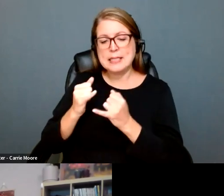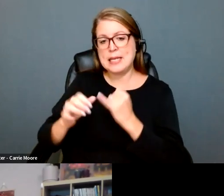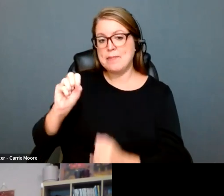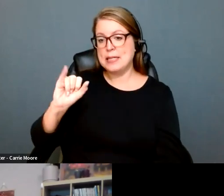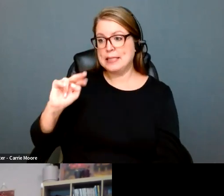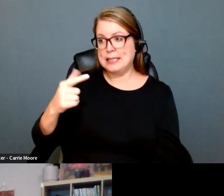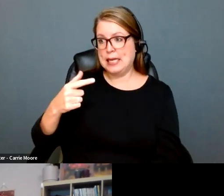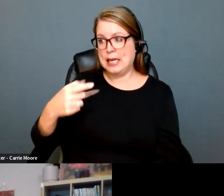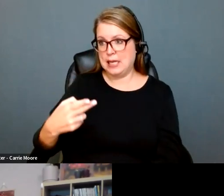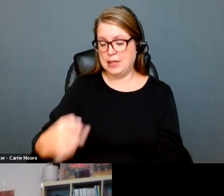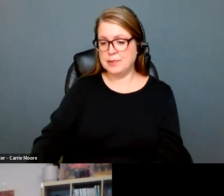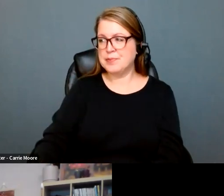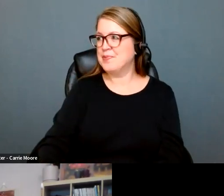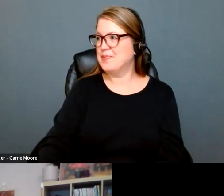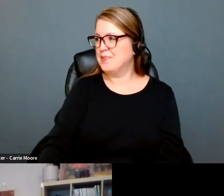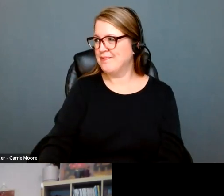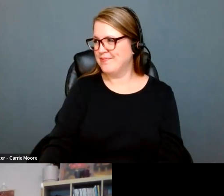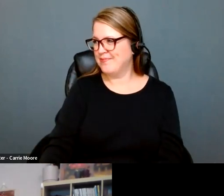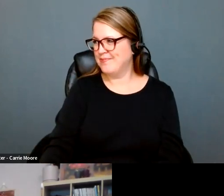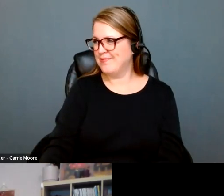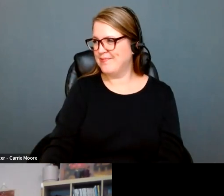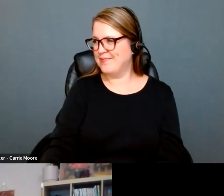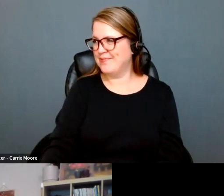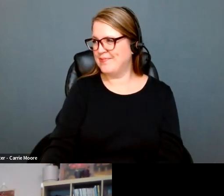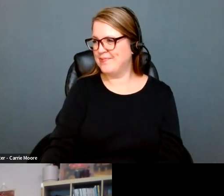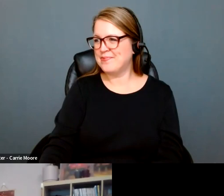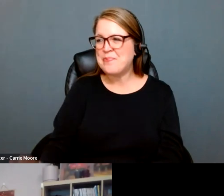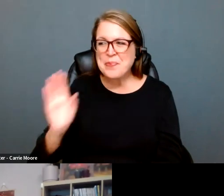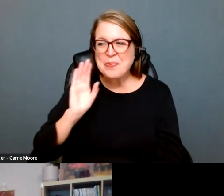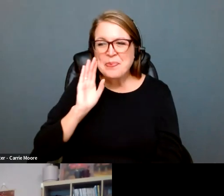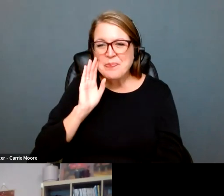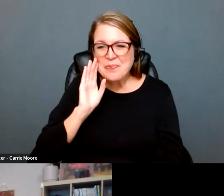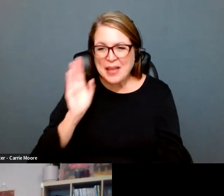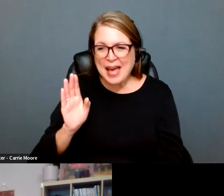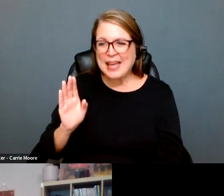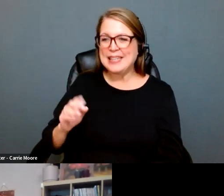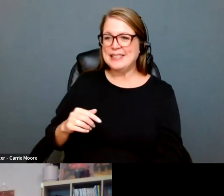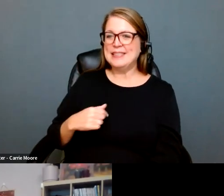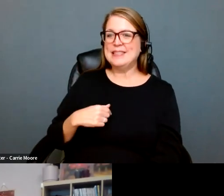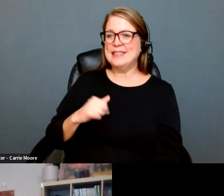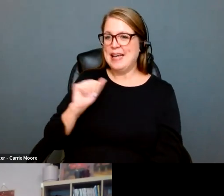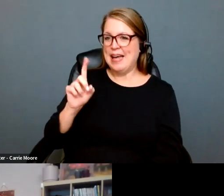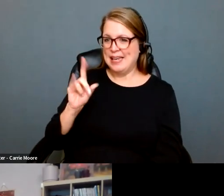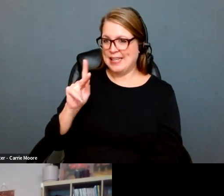Hi, everyone, thank you for having me. I use she/her pronouns and